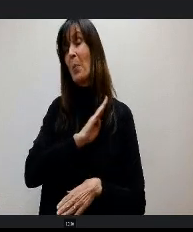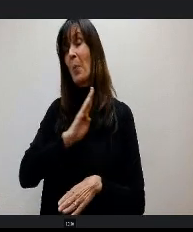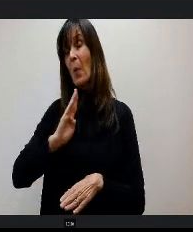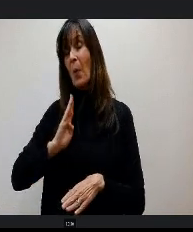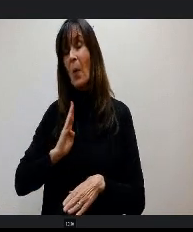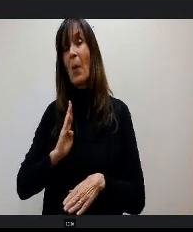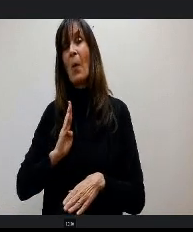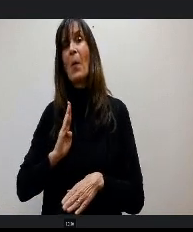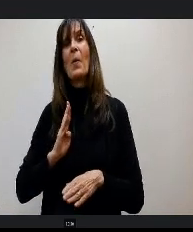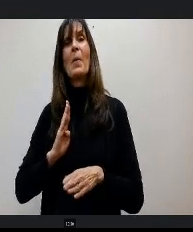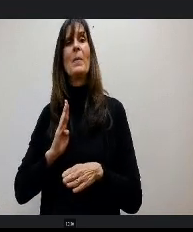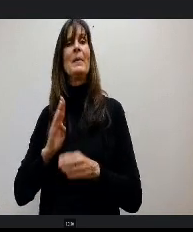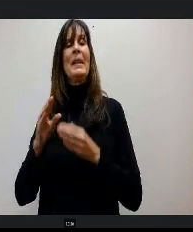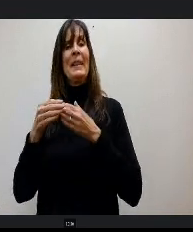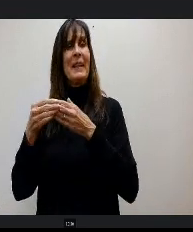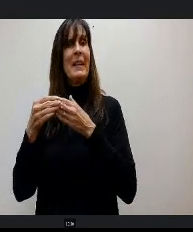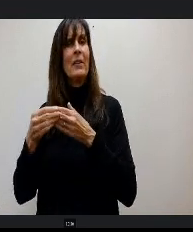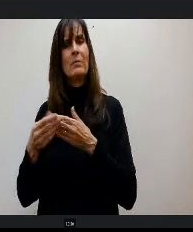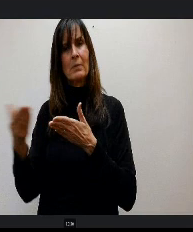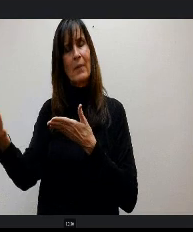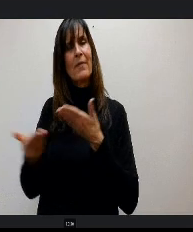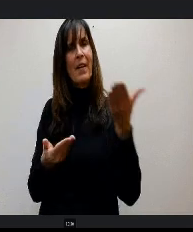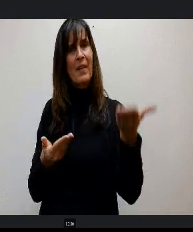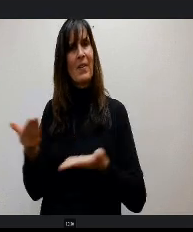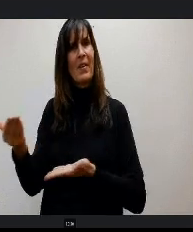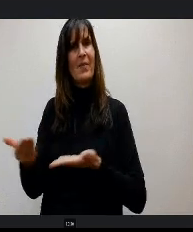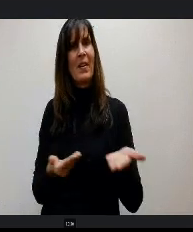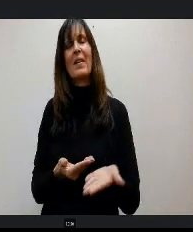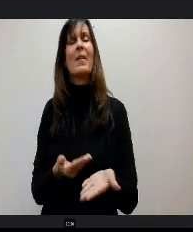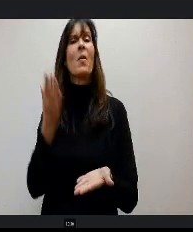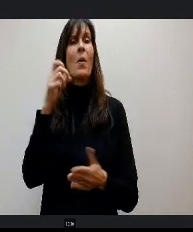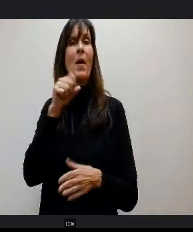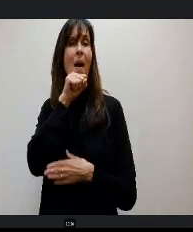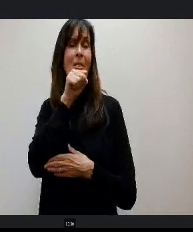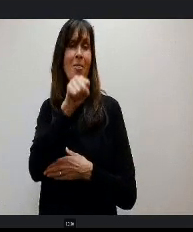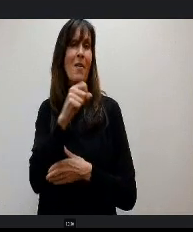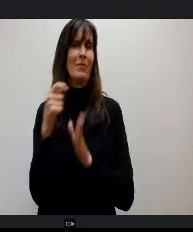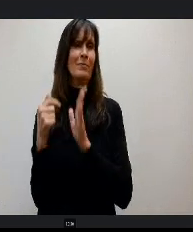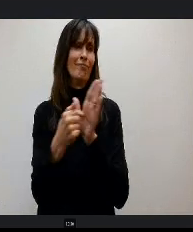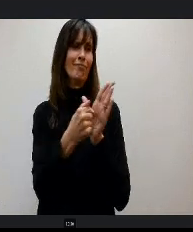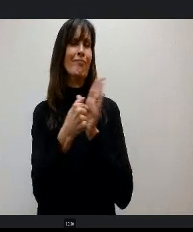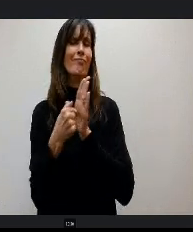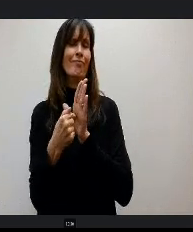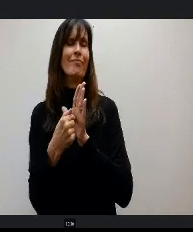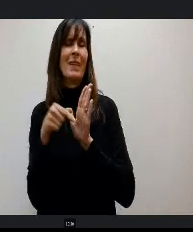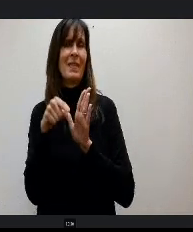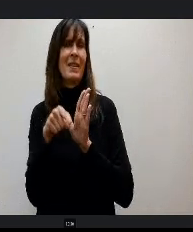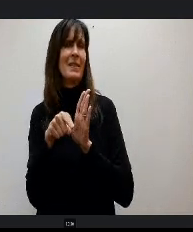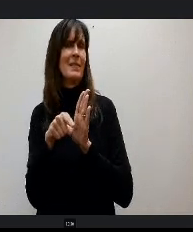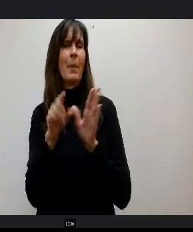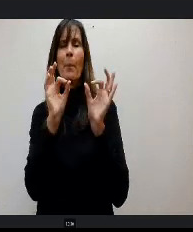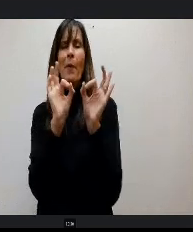an invite to that because again I love highlighting this is a picture perfect example of